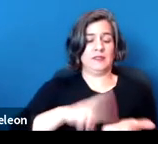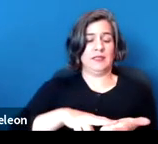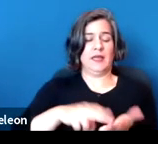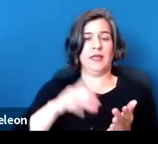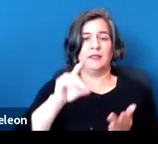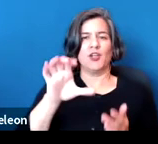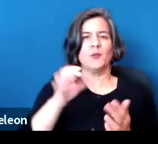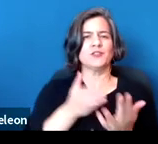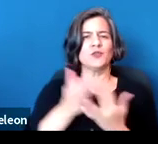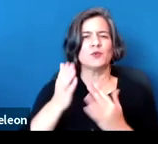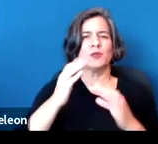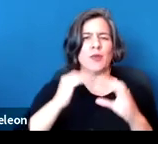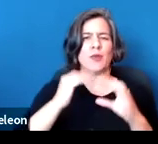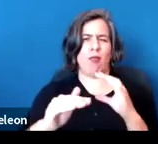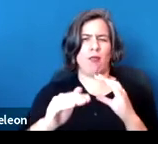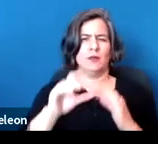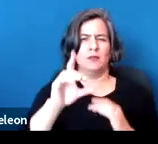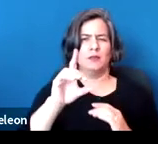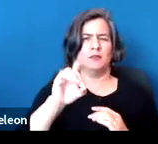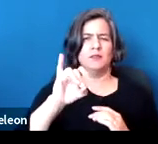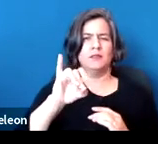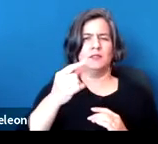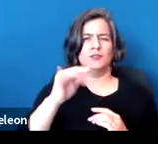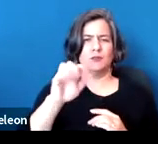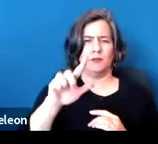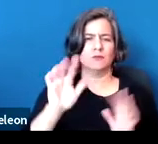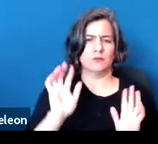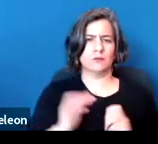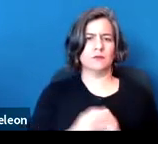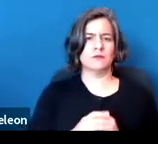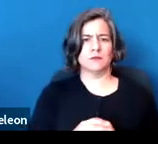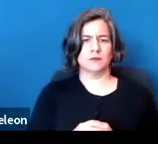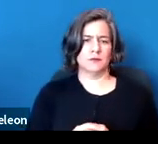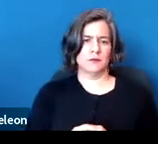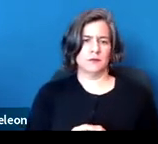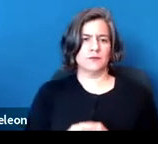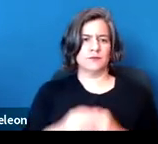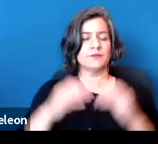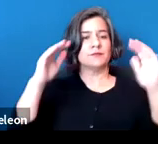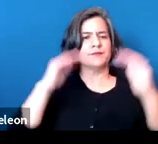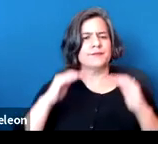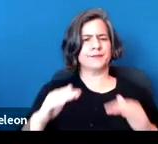And then the next slide, these are really some accommodations